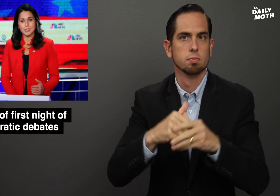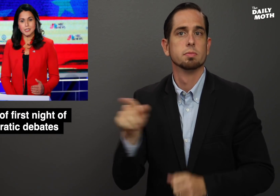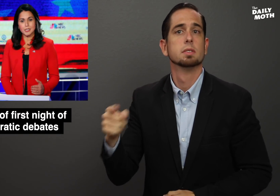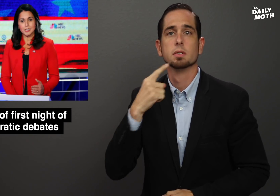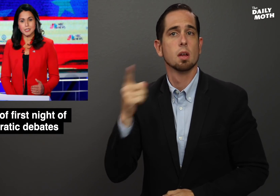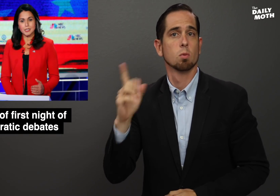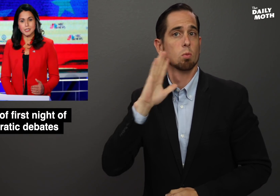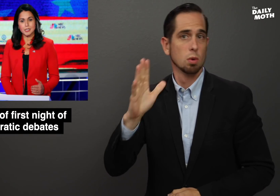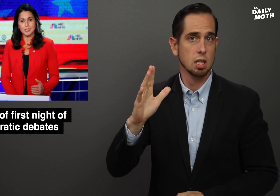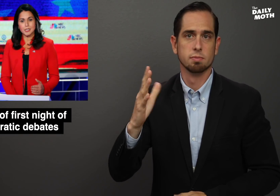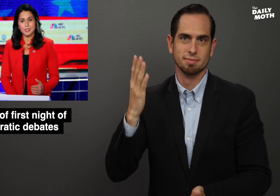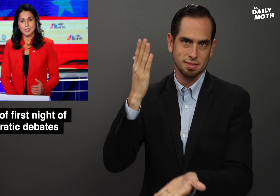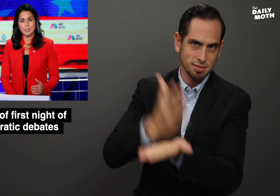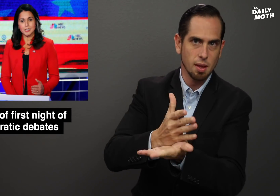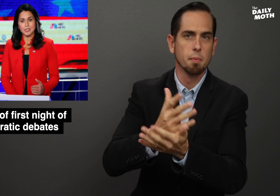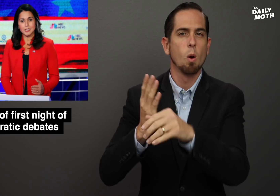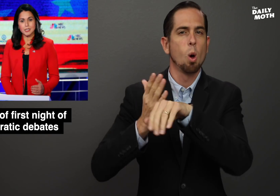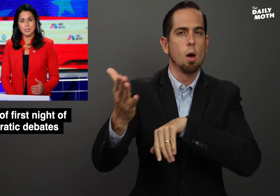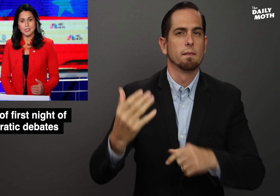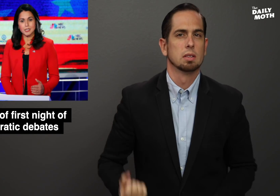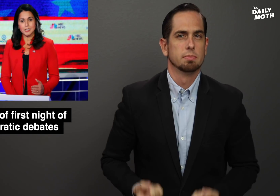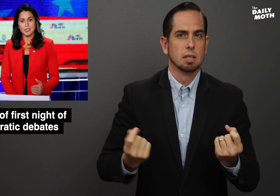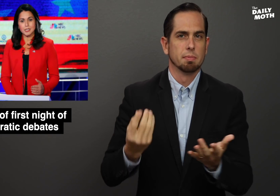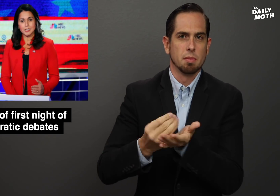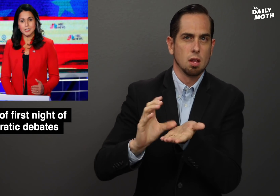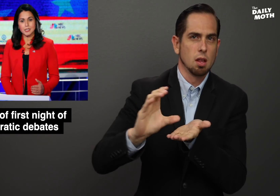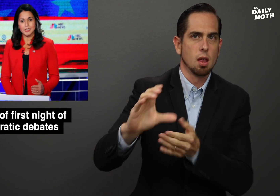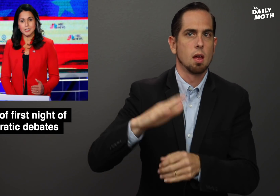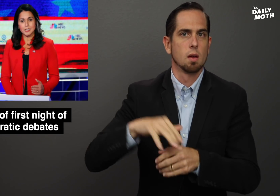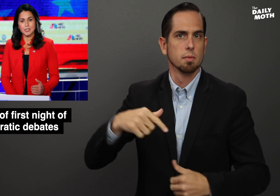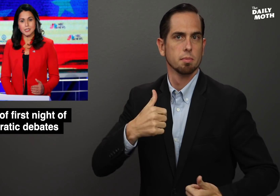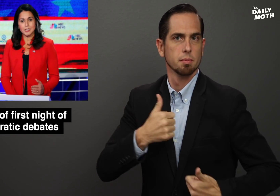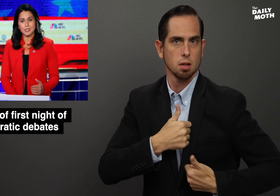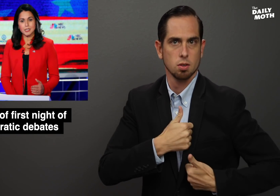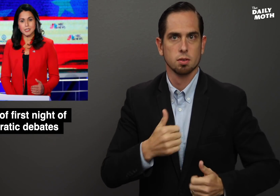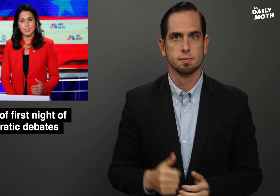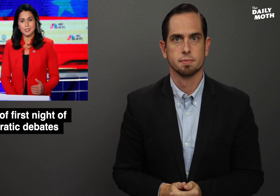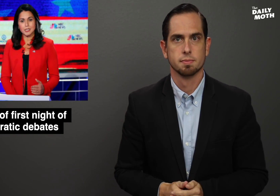She said she would stop overspending on the military.